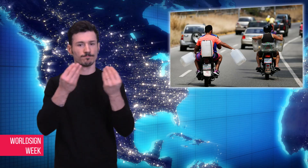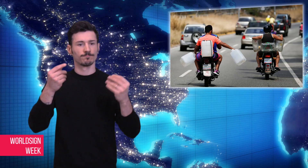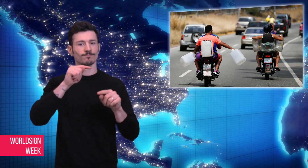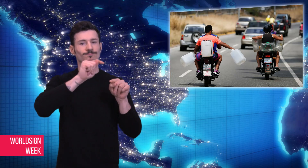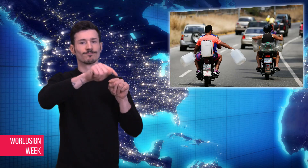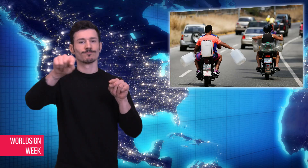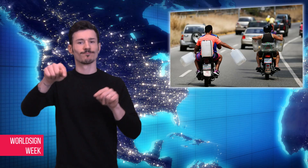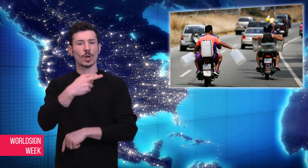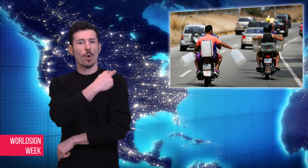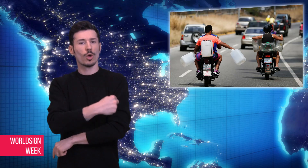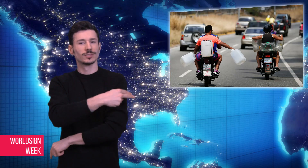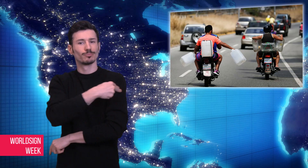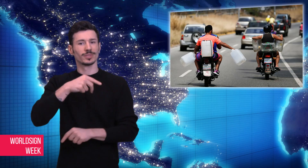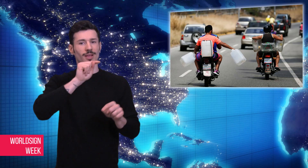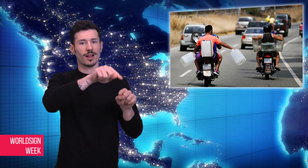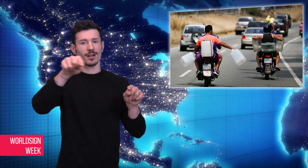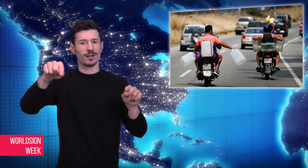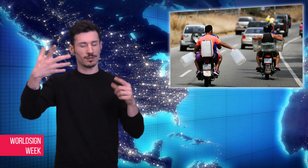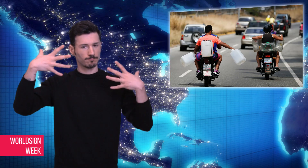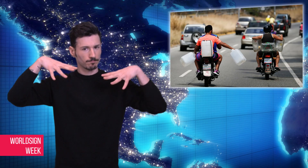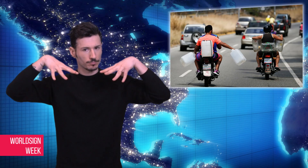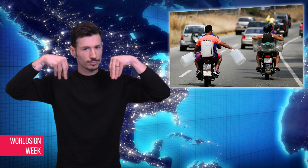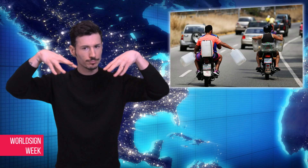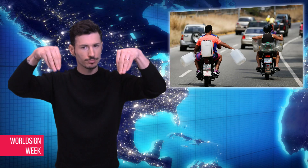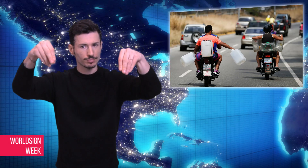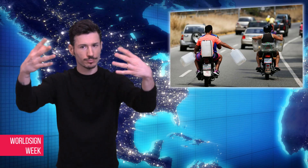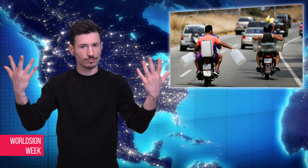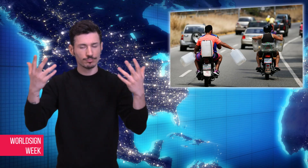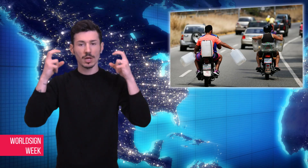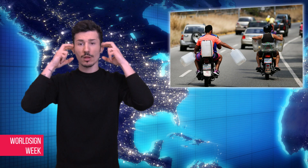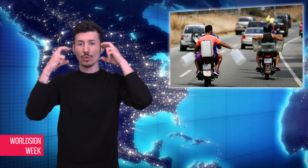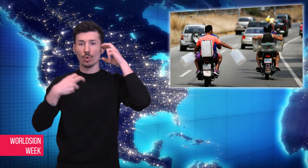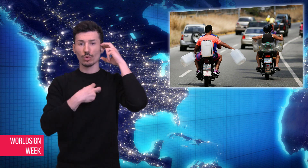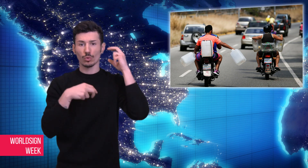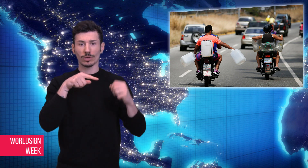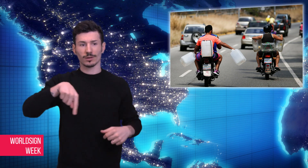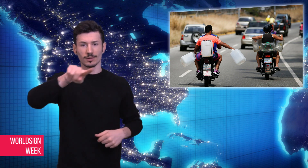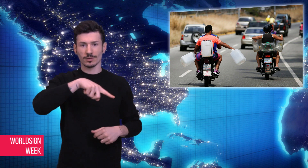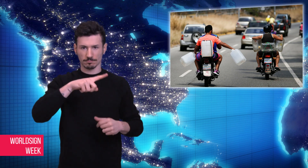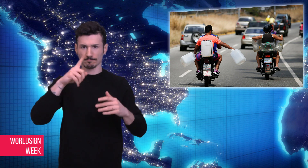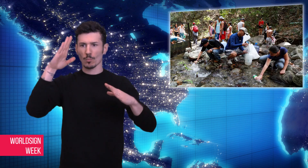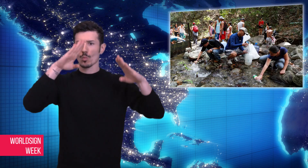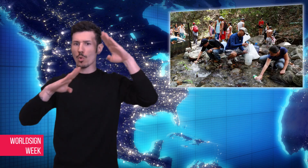Many hospitals remain with no power and many doctors worry